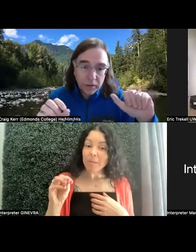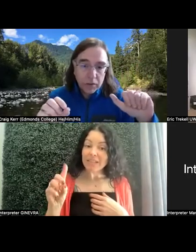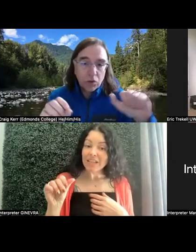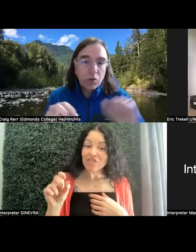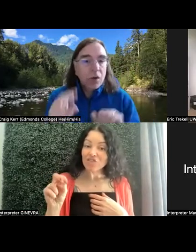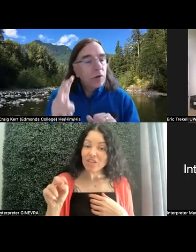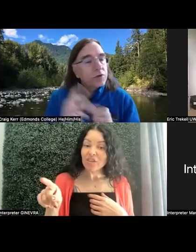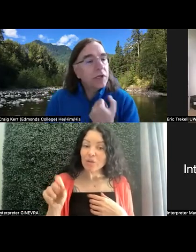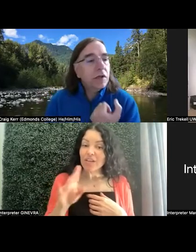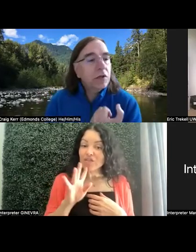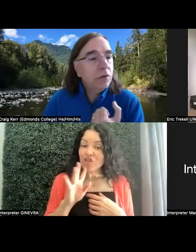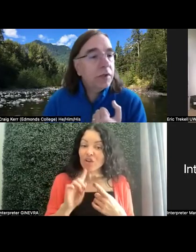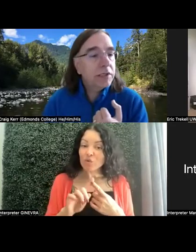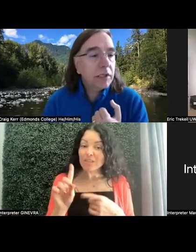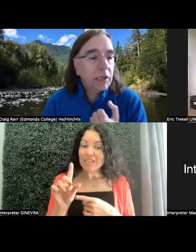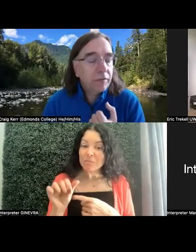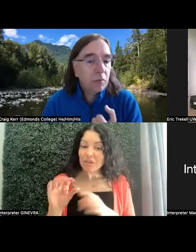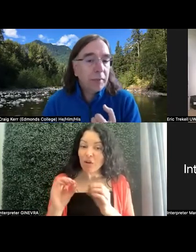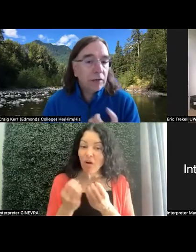So those are the two things that jump out